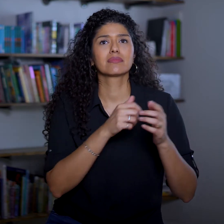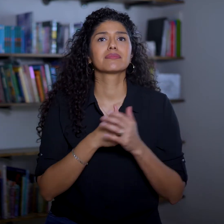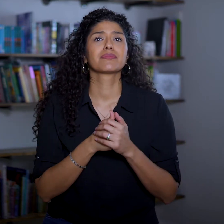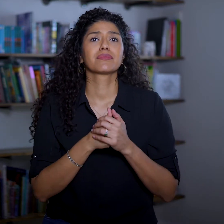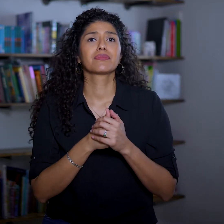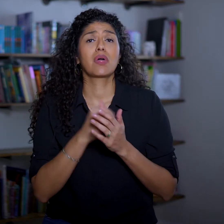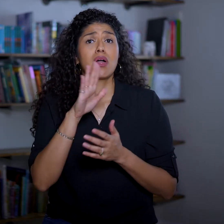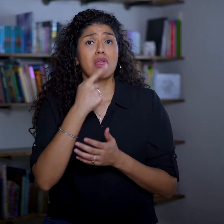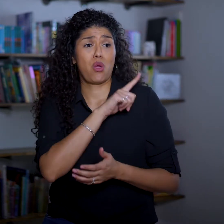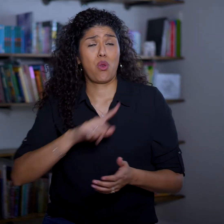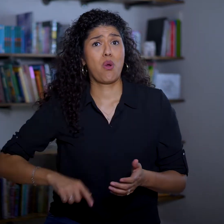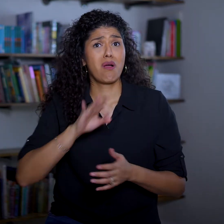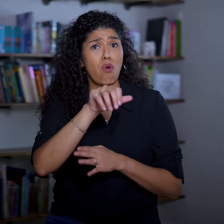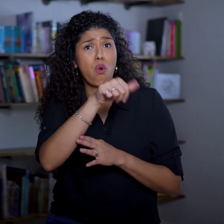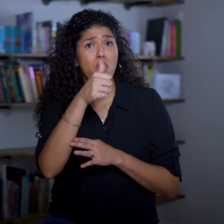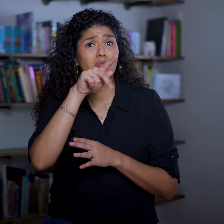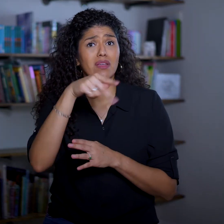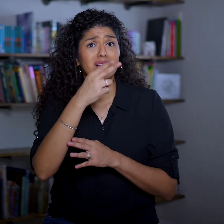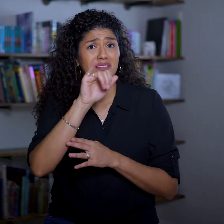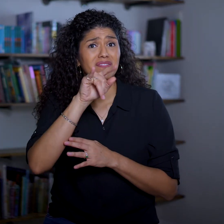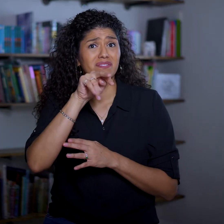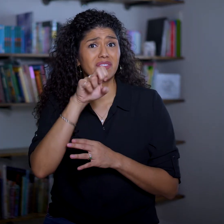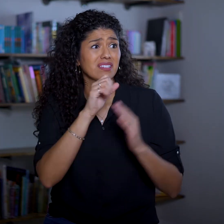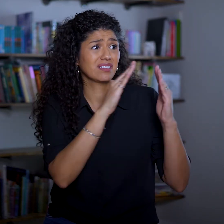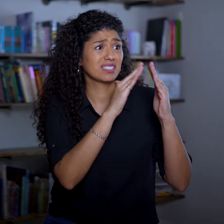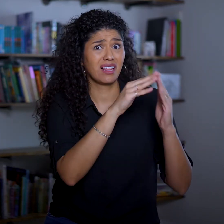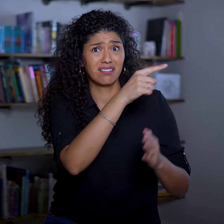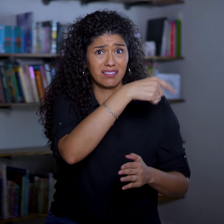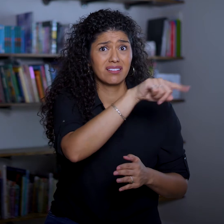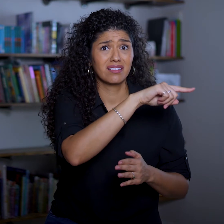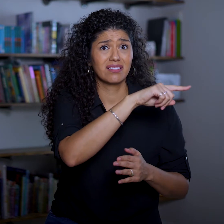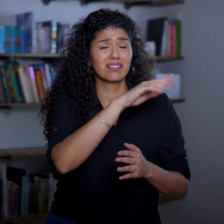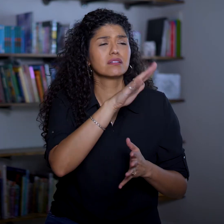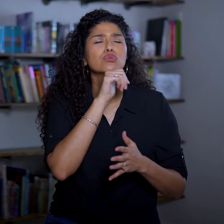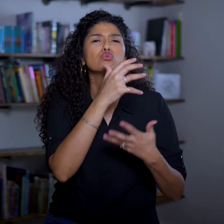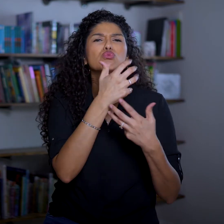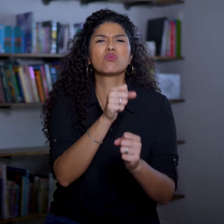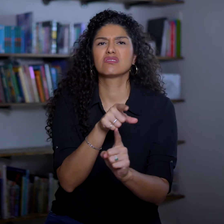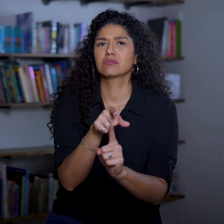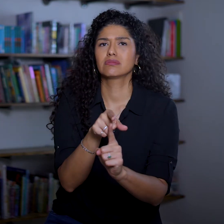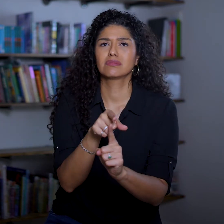The lords of the other Philistine cities don’t trust him